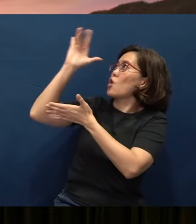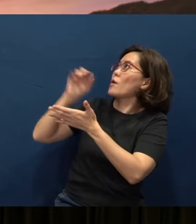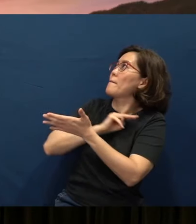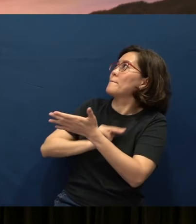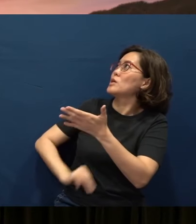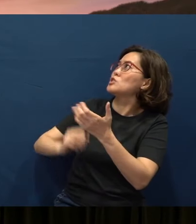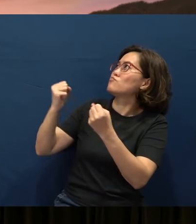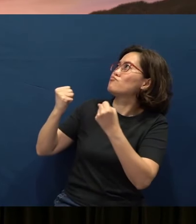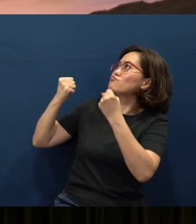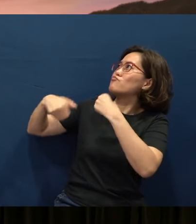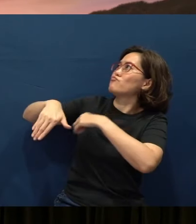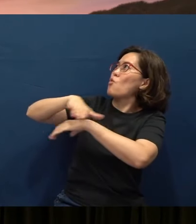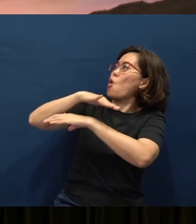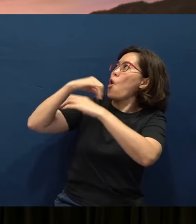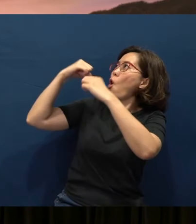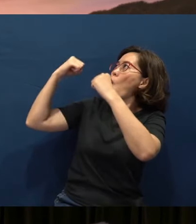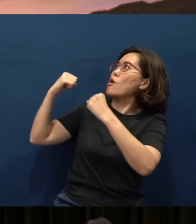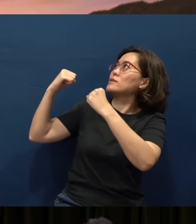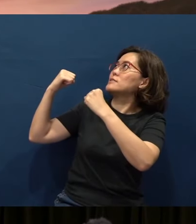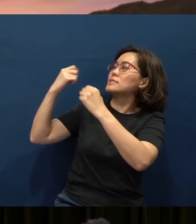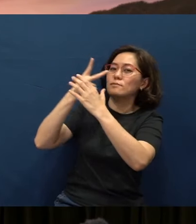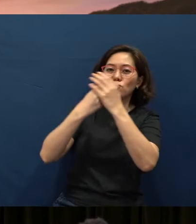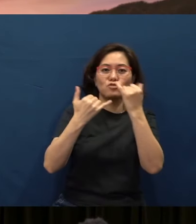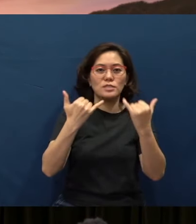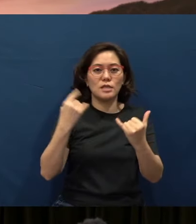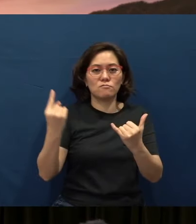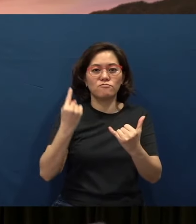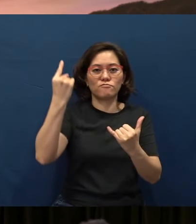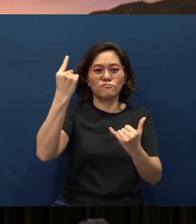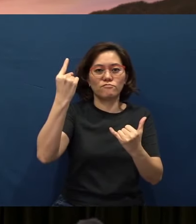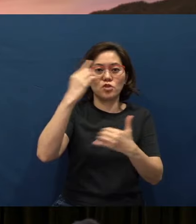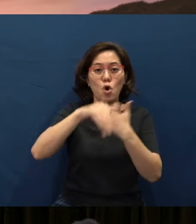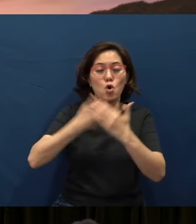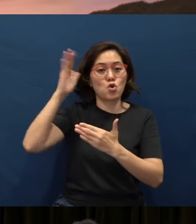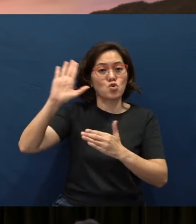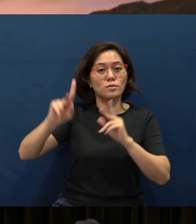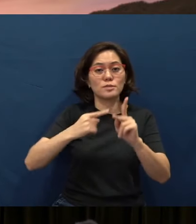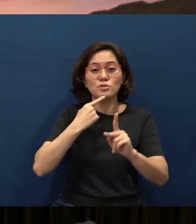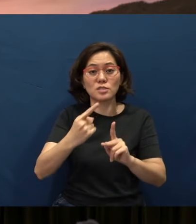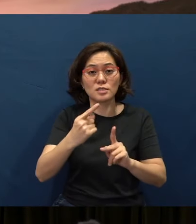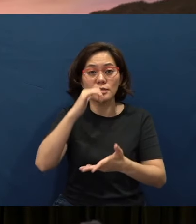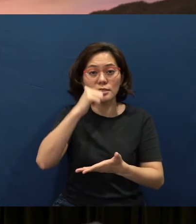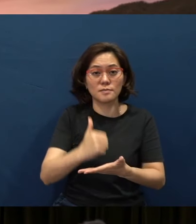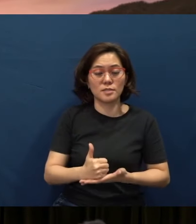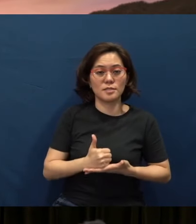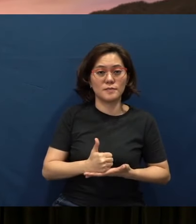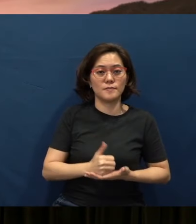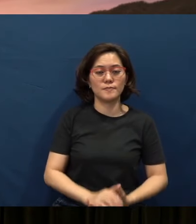before all time and now and ever. All God's people, let's say, “Amen.” Amen.